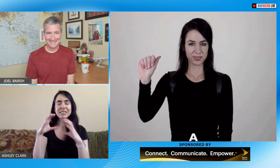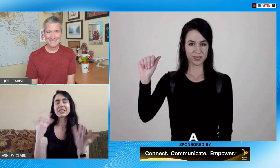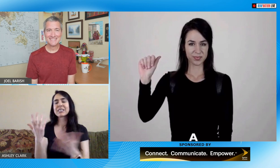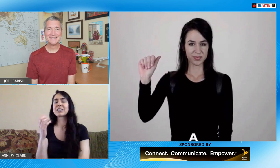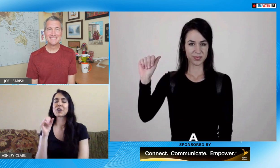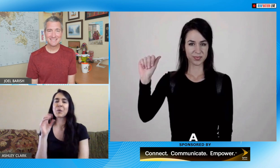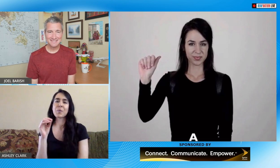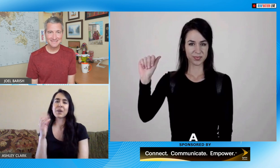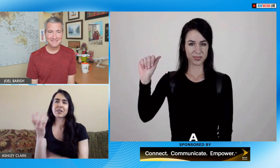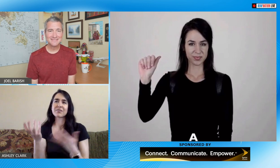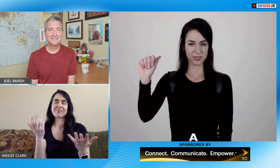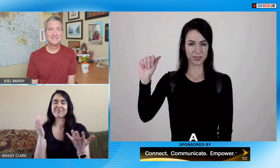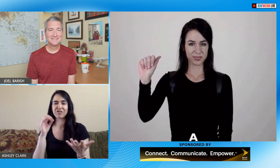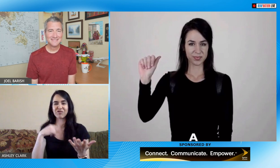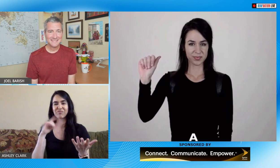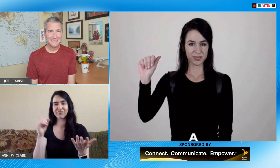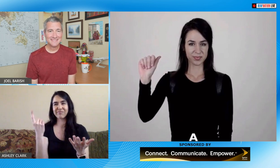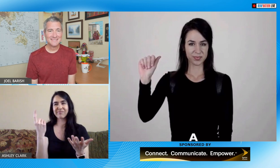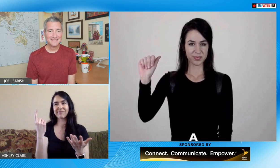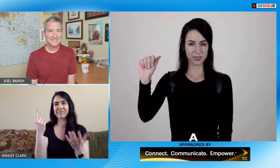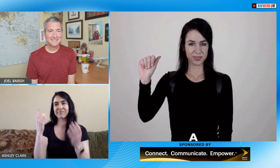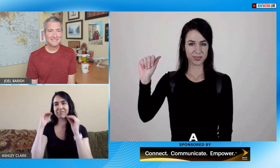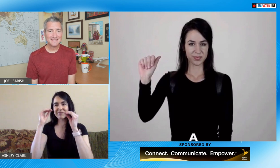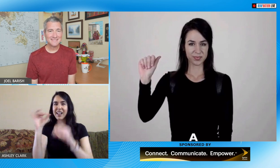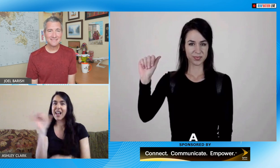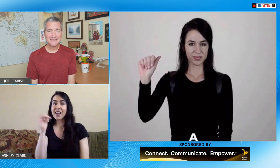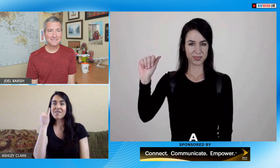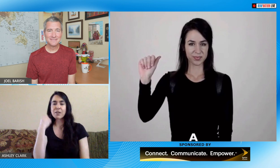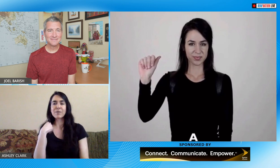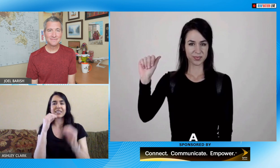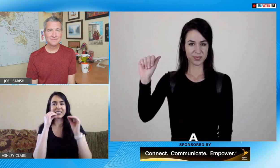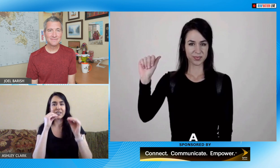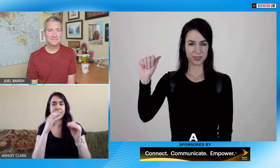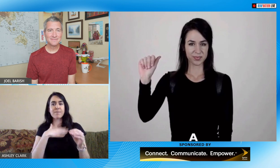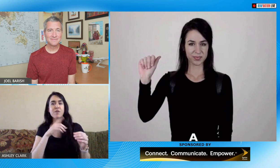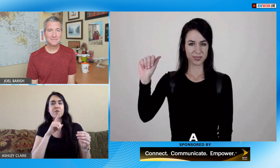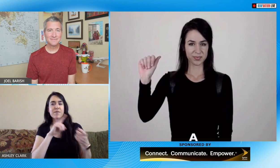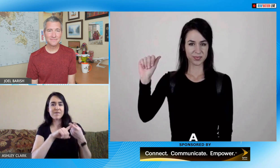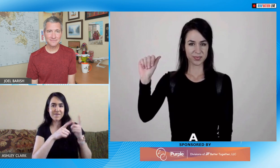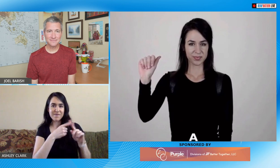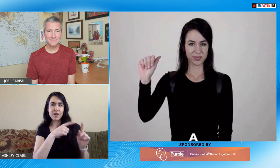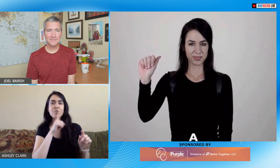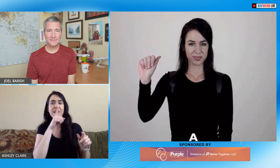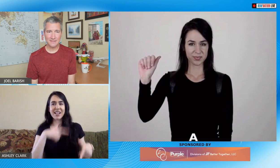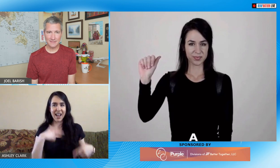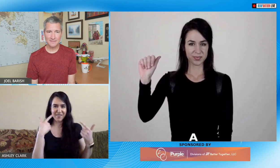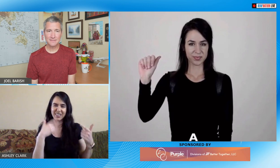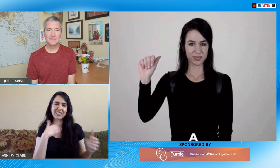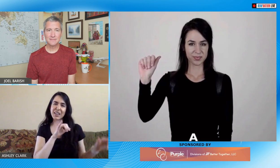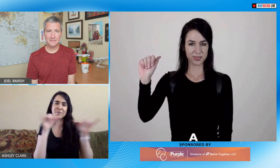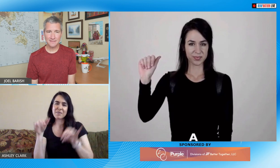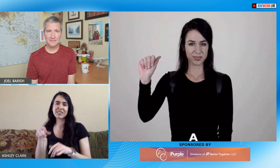language but so is sign language so that is how I decided to start teaching you